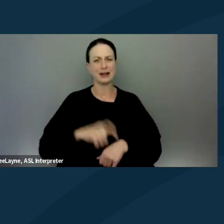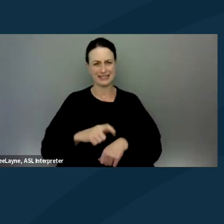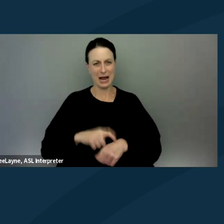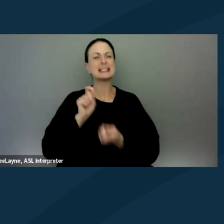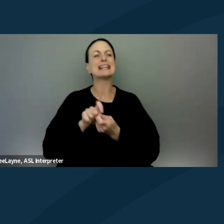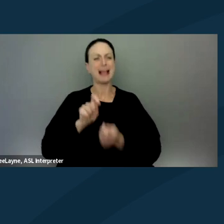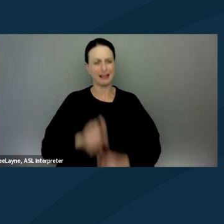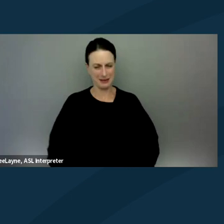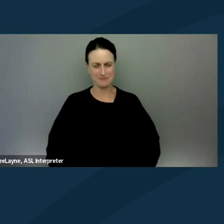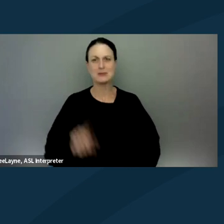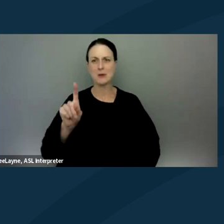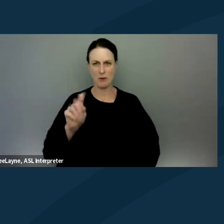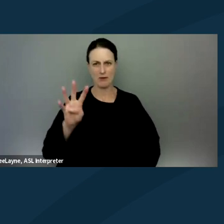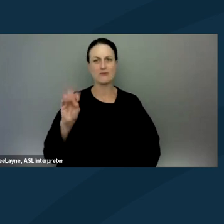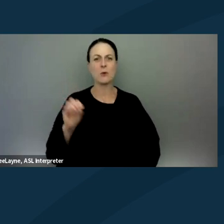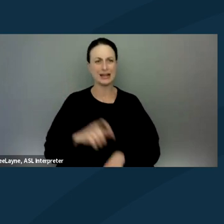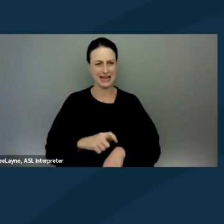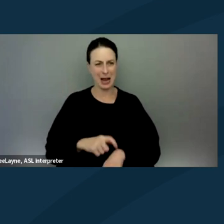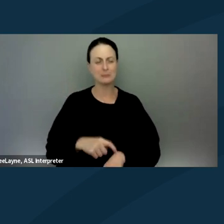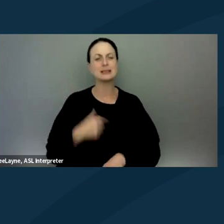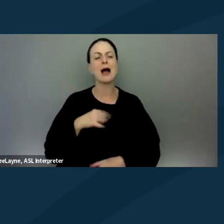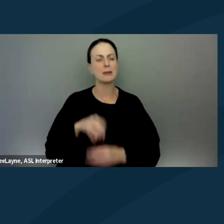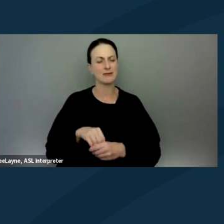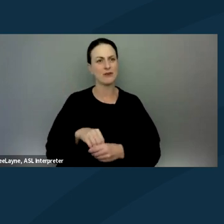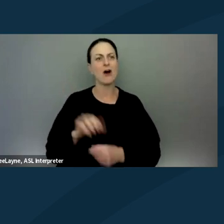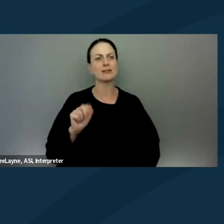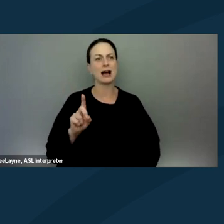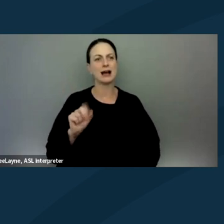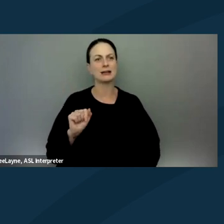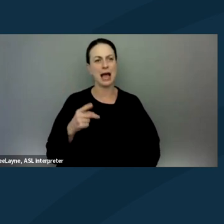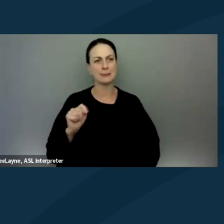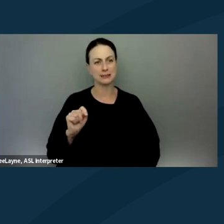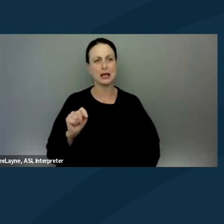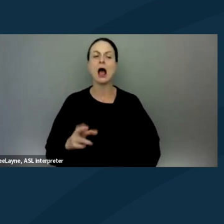140 times I've been involved in ADAPT. I retired last year,